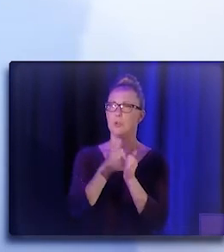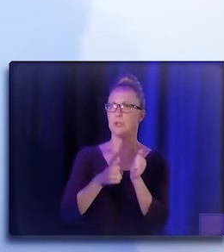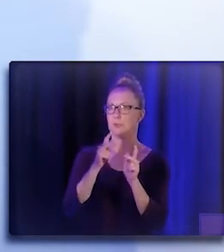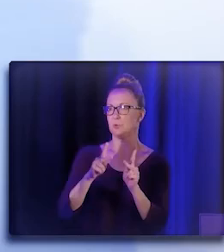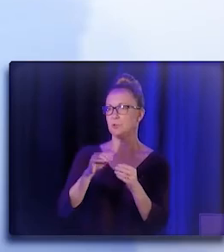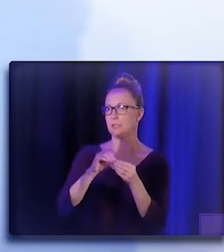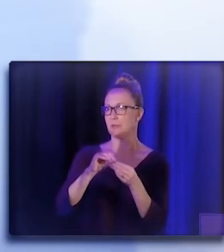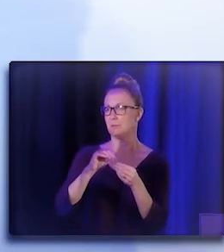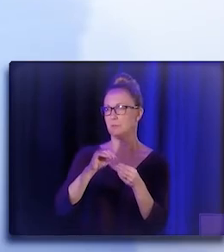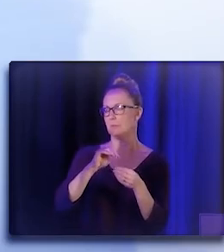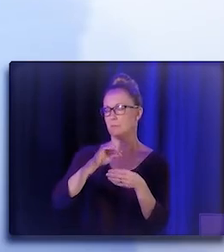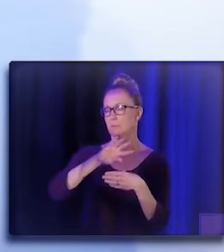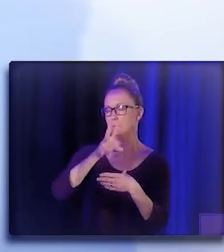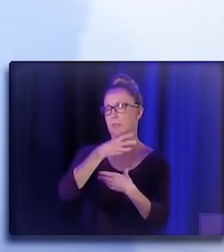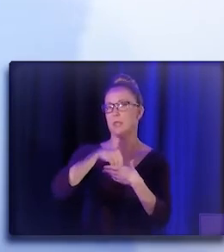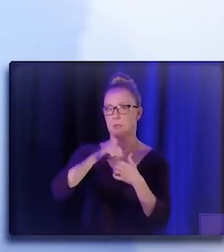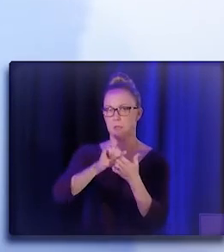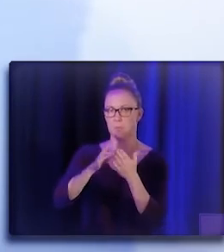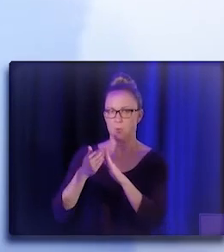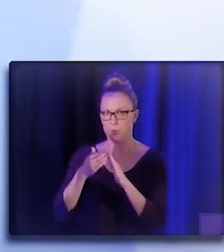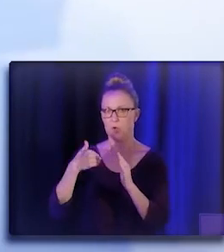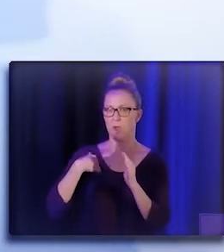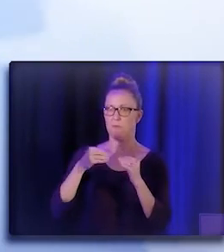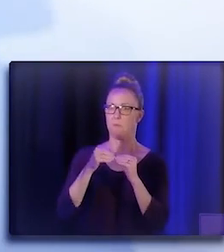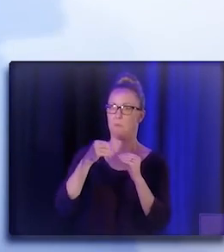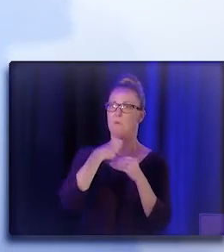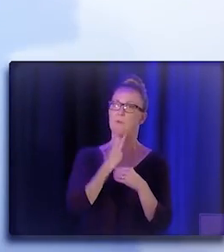that is held equitable for everyone.